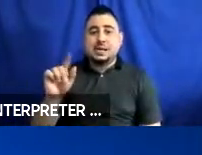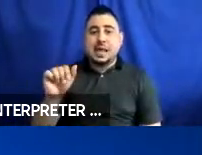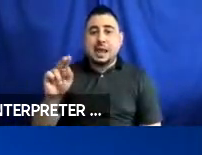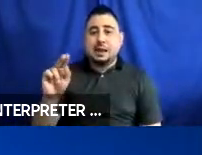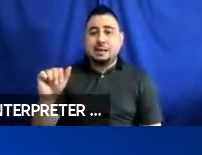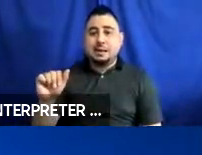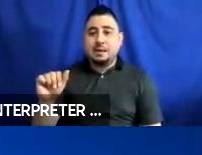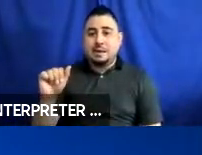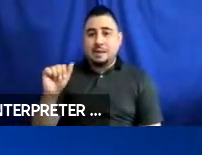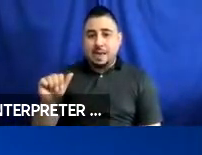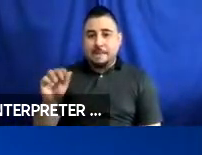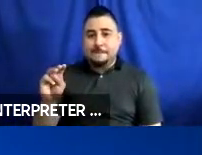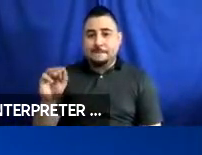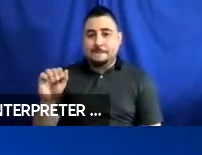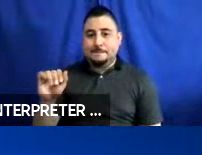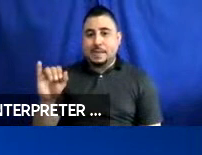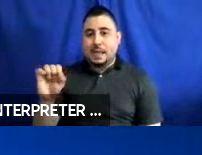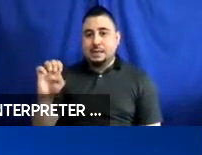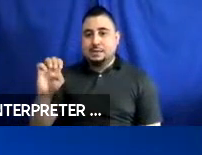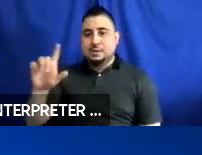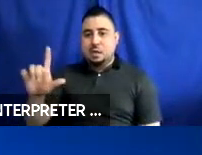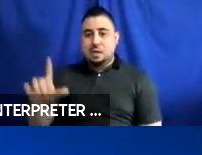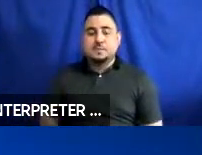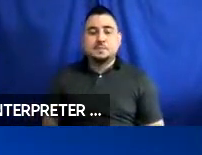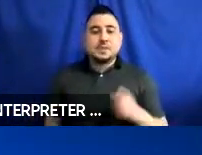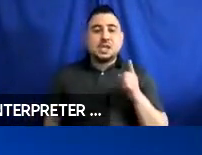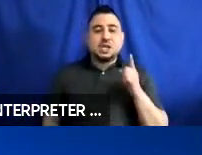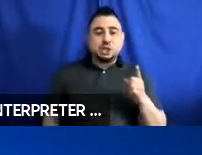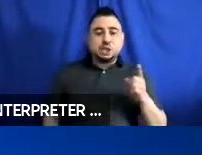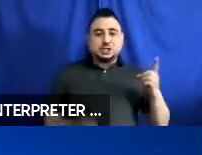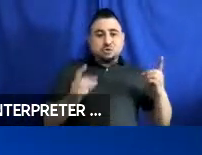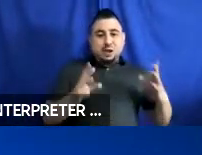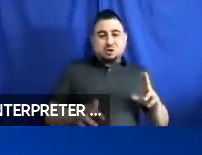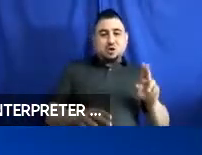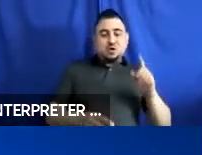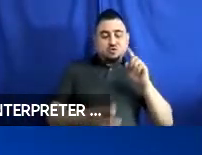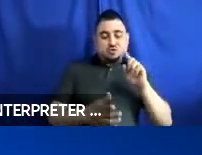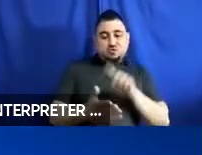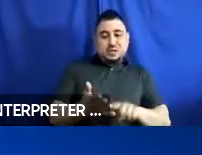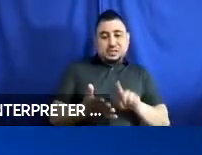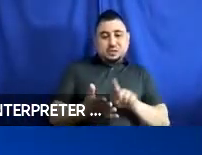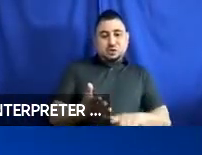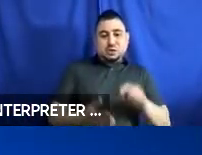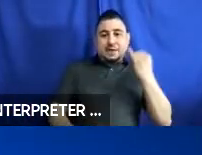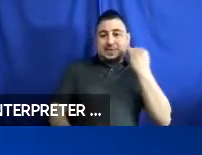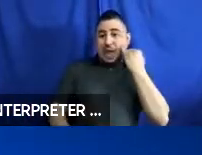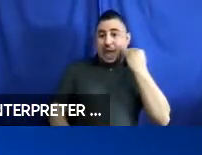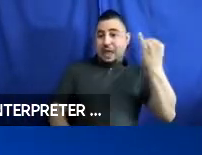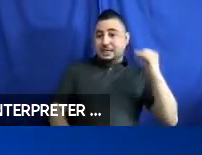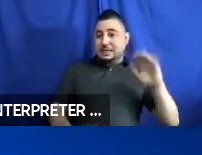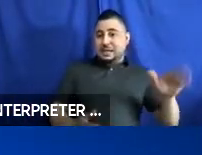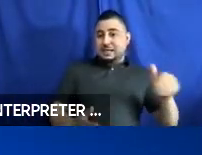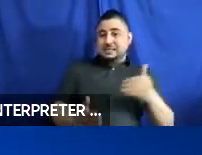Maisel. She is the director of research at the IDeA Center, which is housed at the School